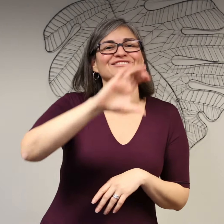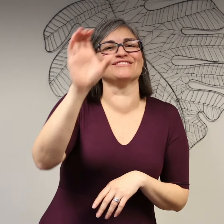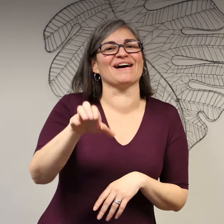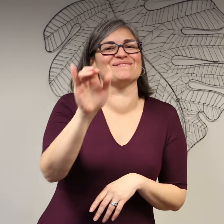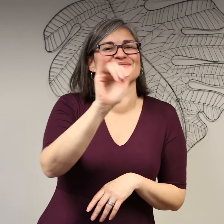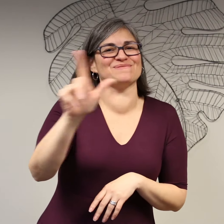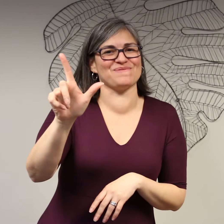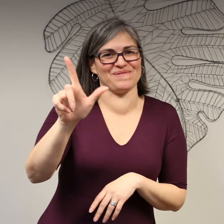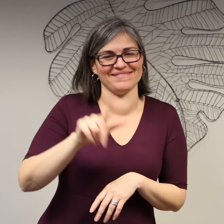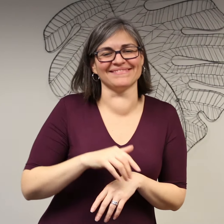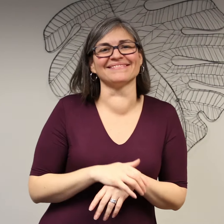Chicago, Illinois!